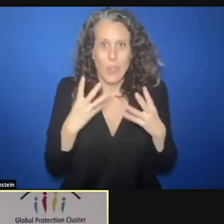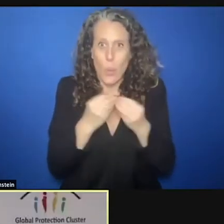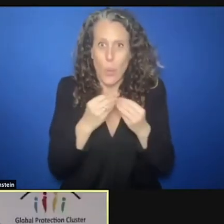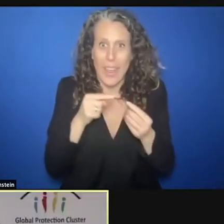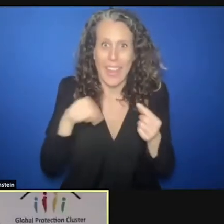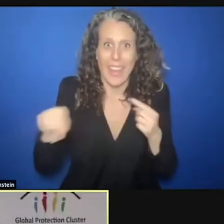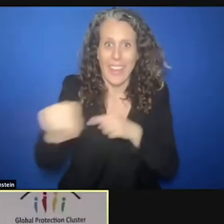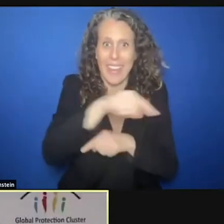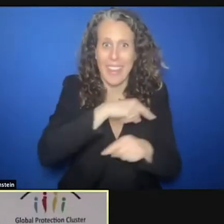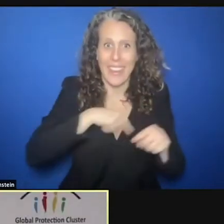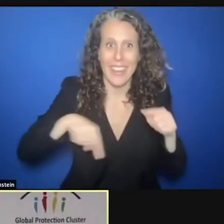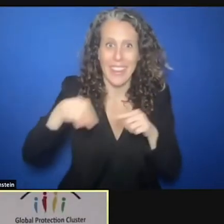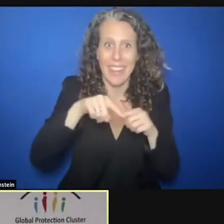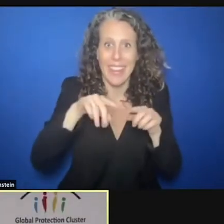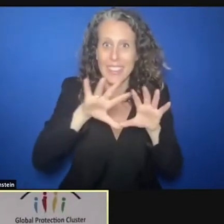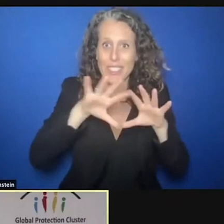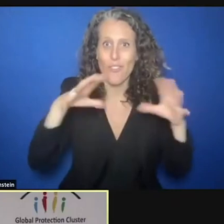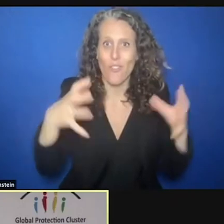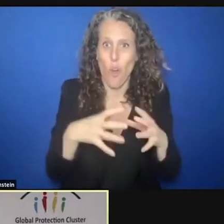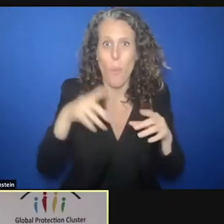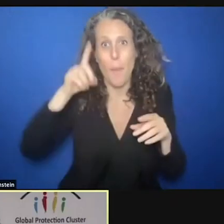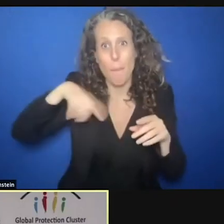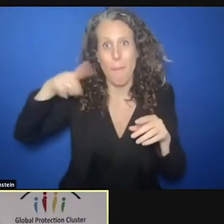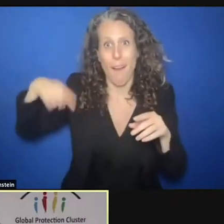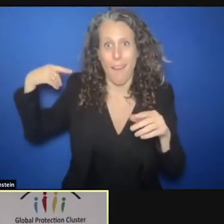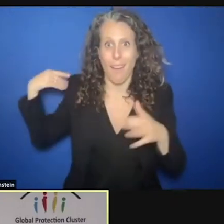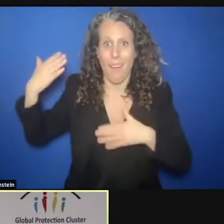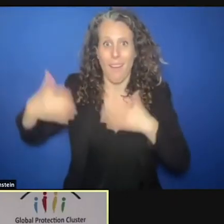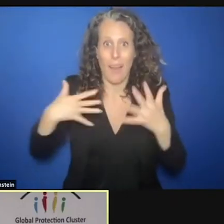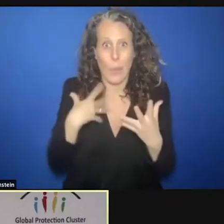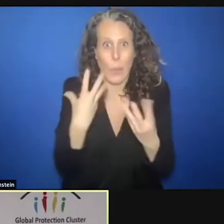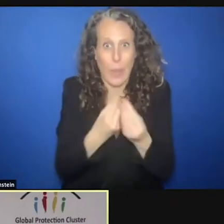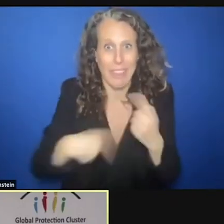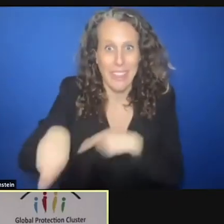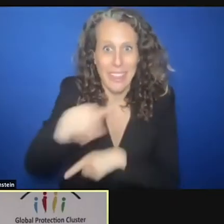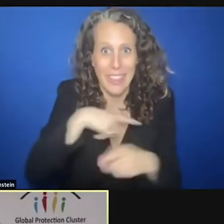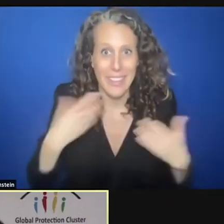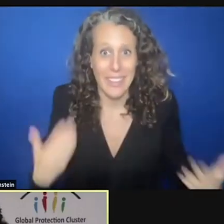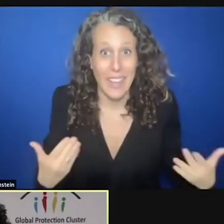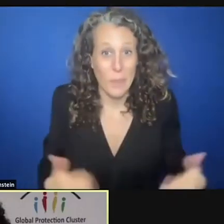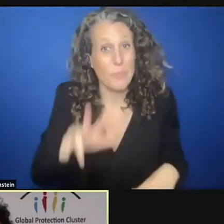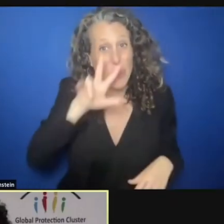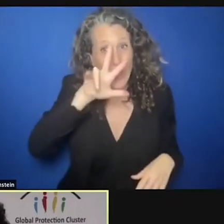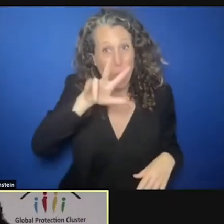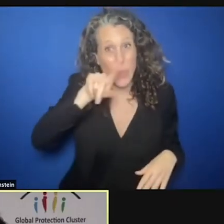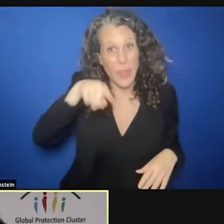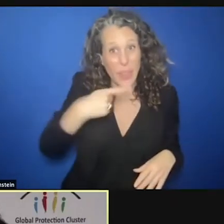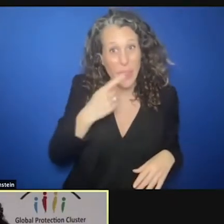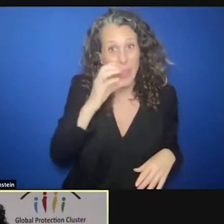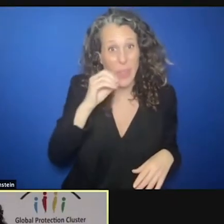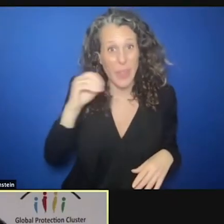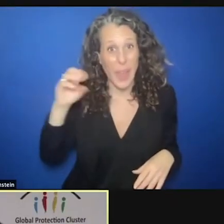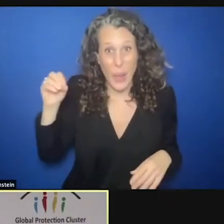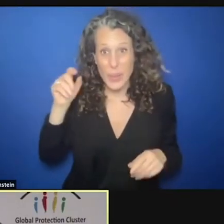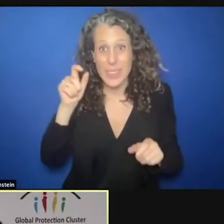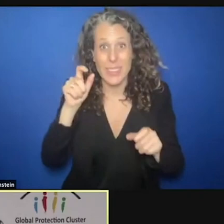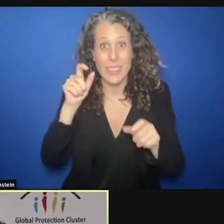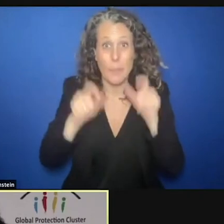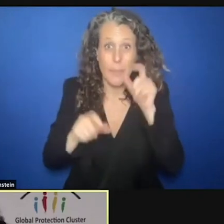forum that we started. We've brought together 3,000 front line responders, diplomats actors